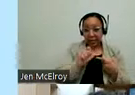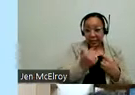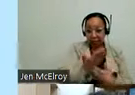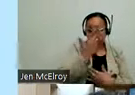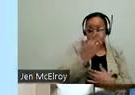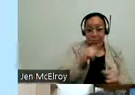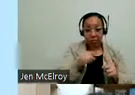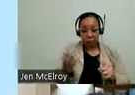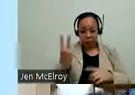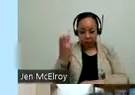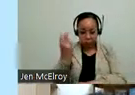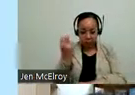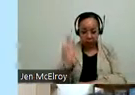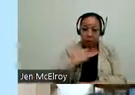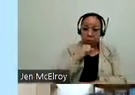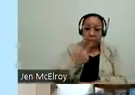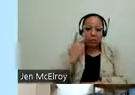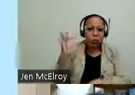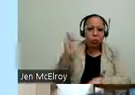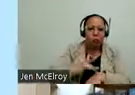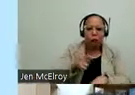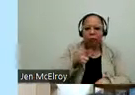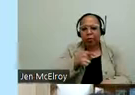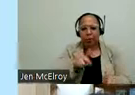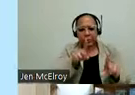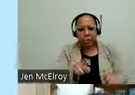noon. I would love to see you go out there and test it out and would love